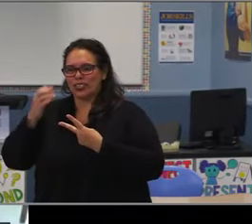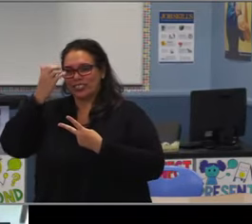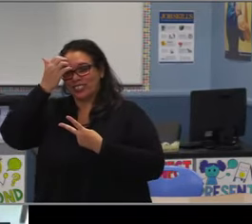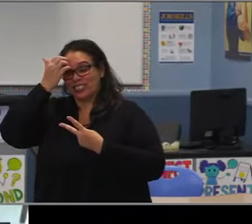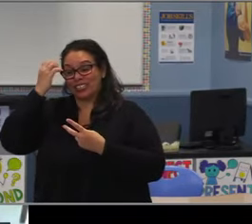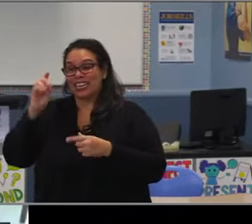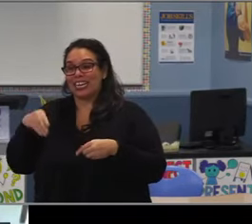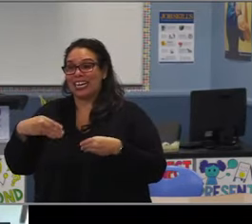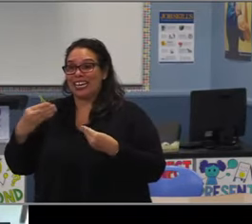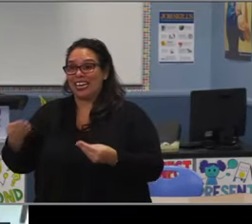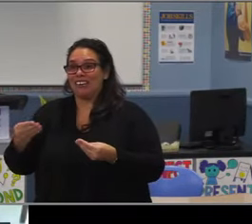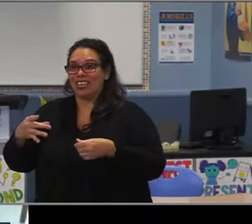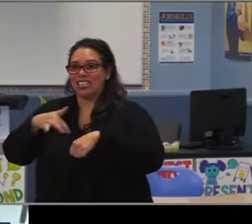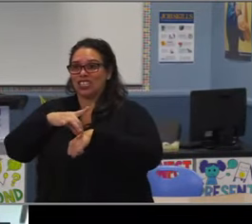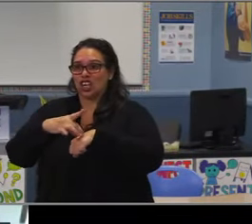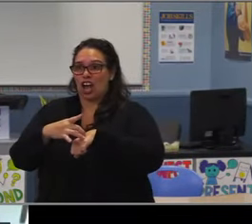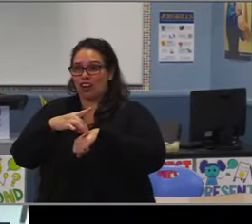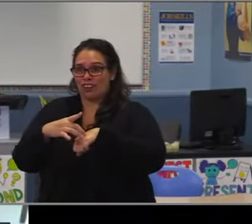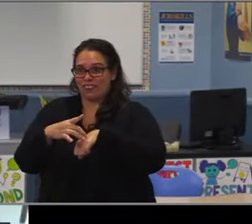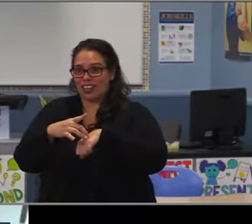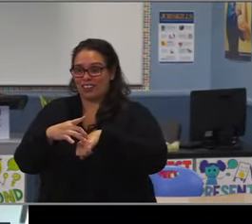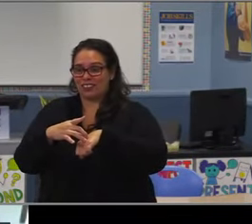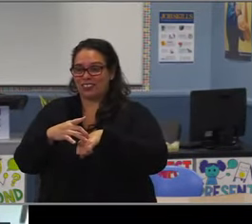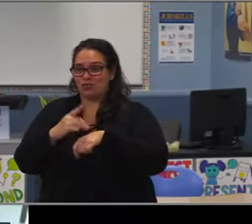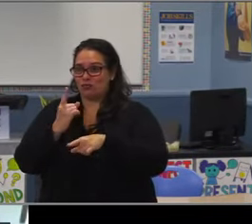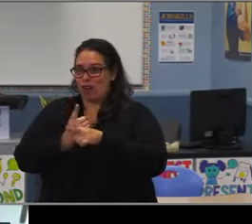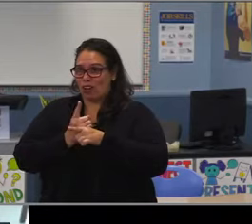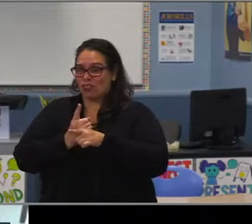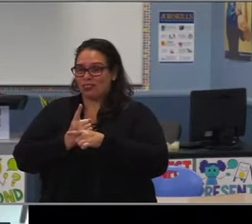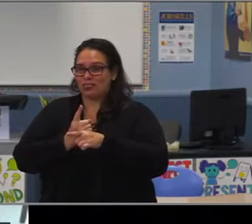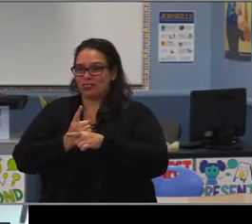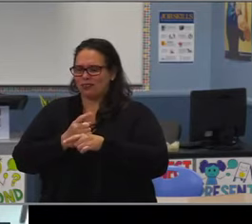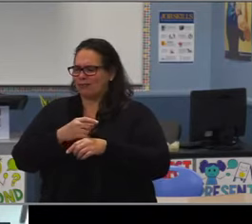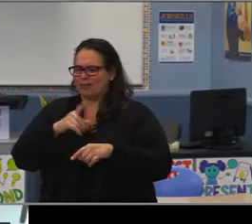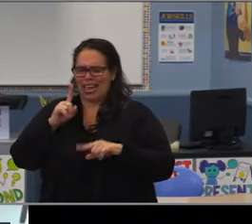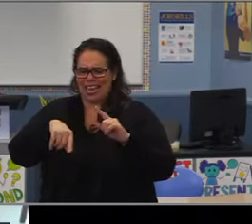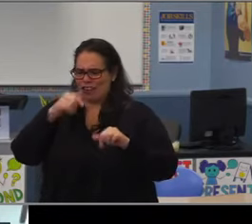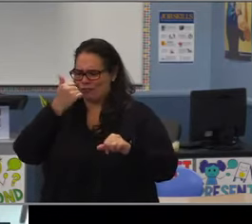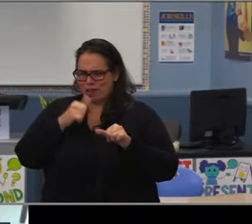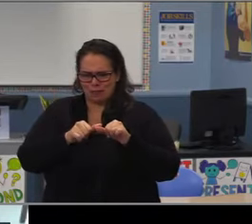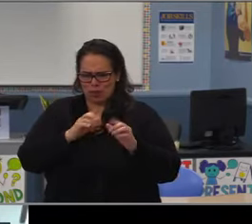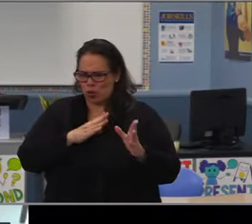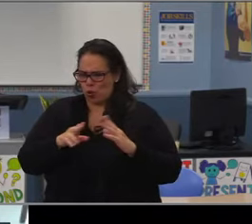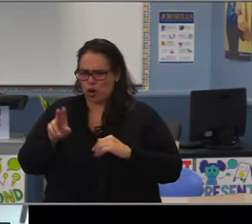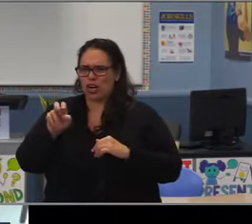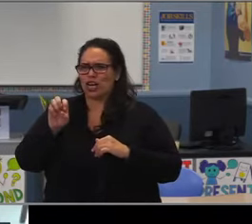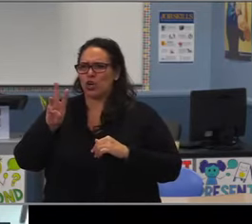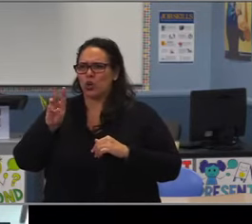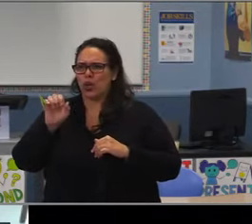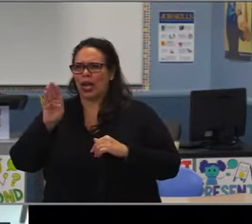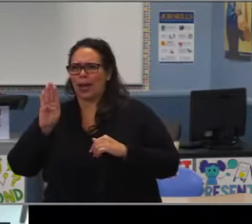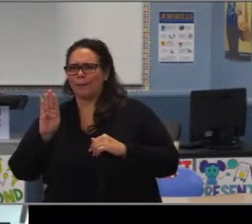that we talk about more when you bring recommendations or staff brings recommendations to our next meeting,